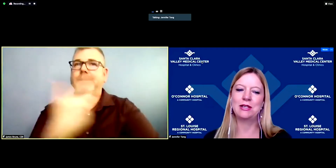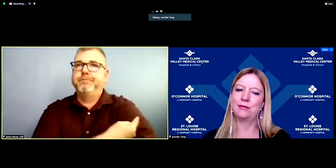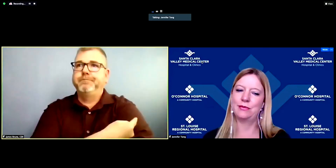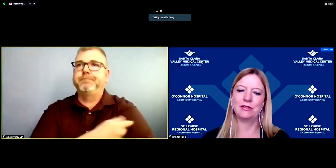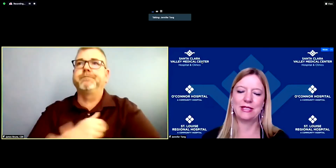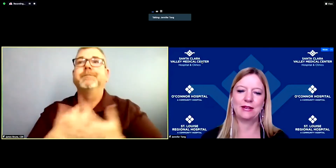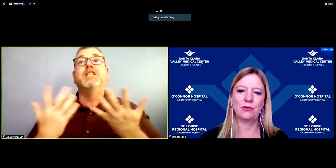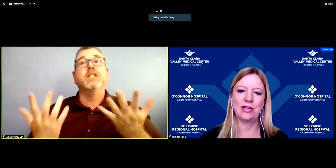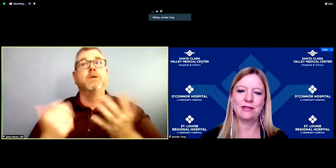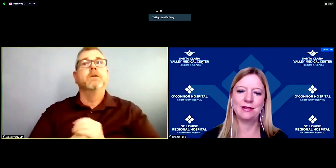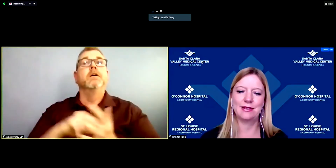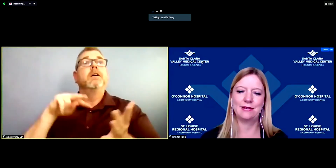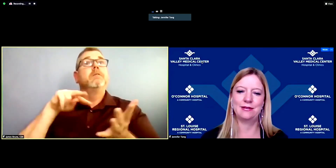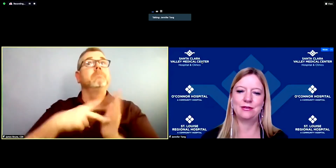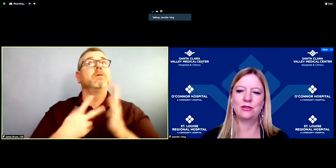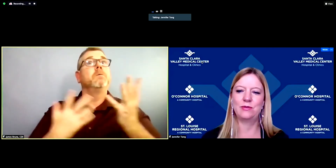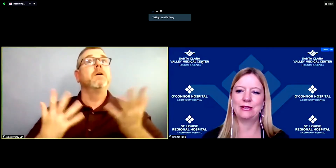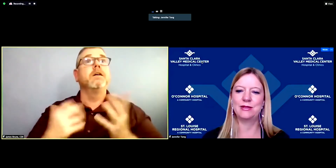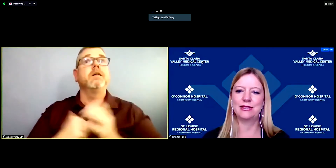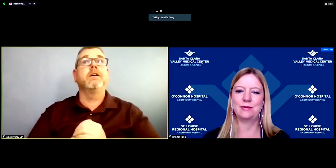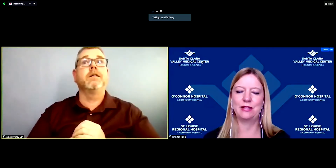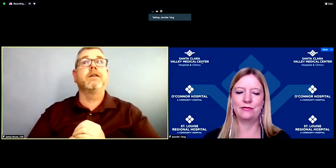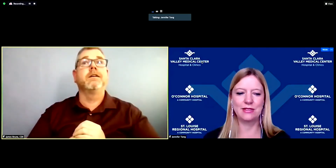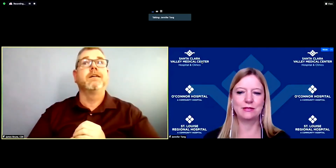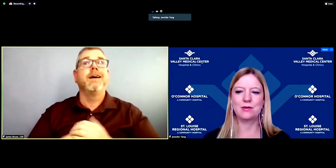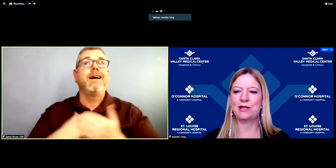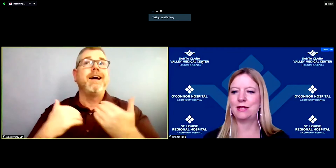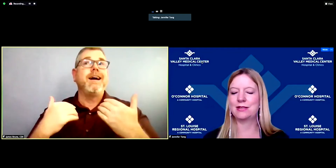but you're exactly right, that uh due to being limited by physical space,